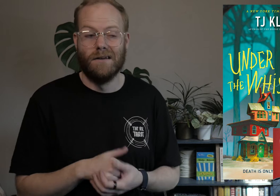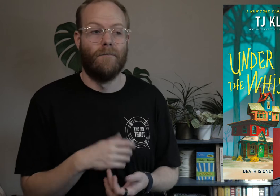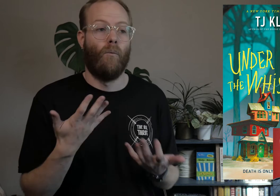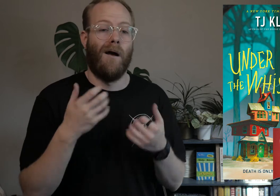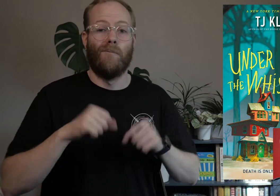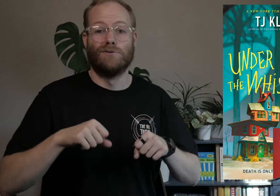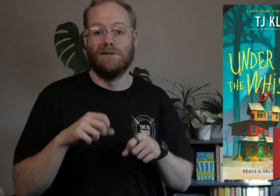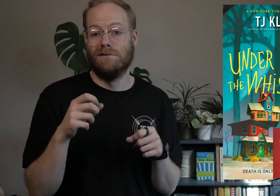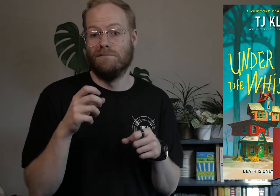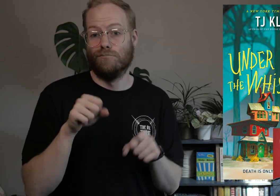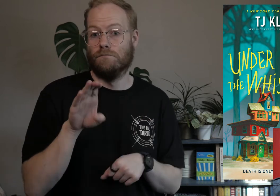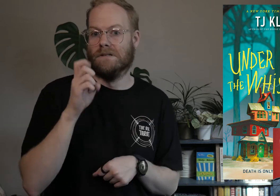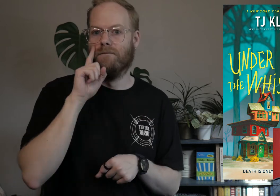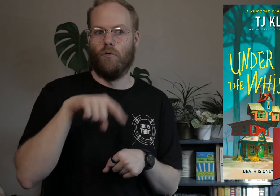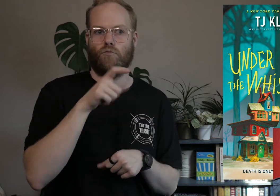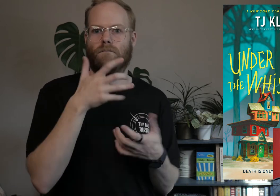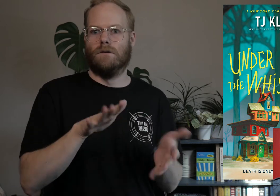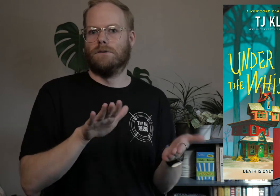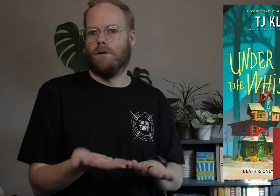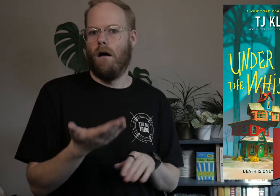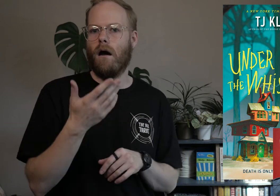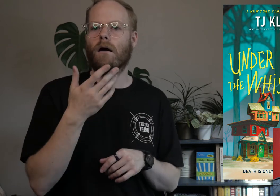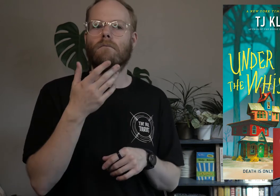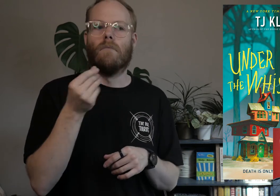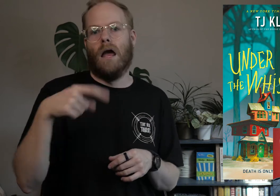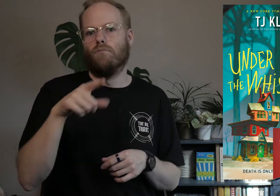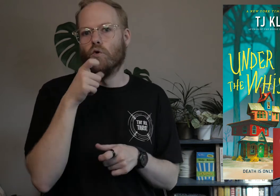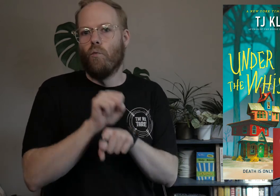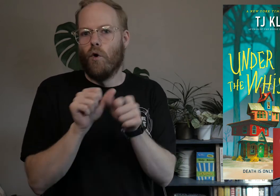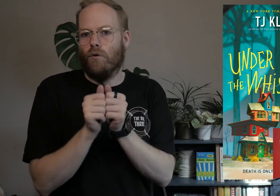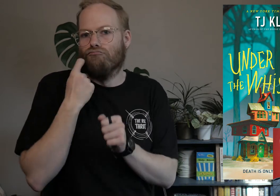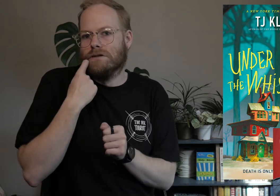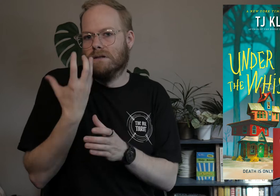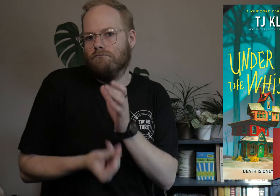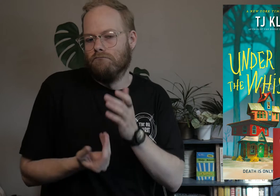and what it potentially could be for those who have died and those who work with the recently passed.